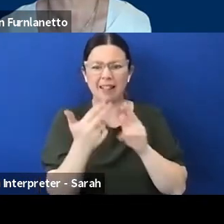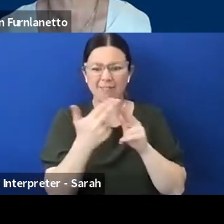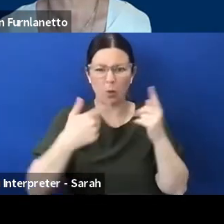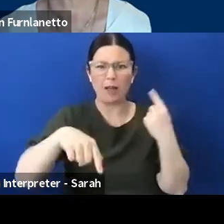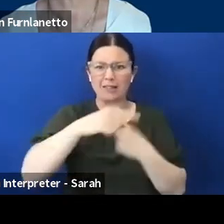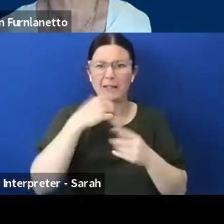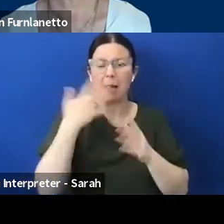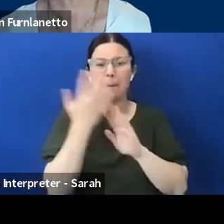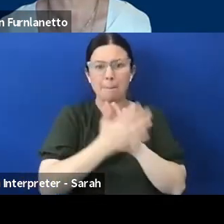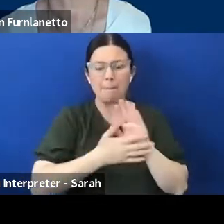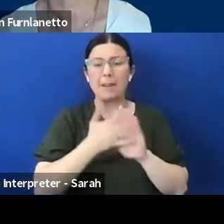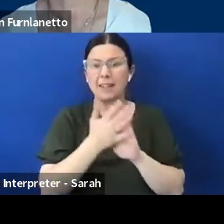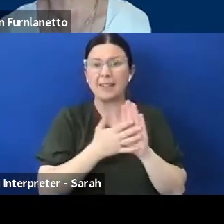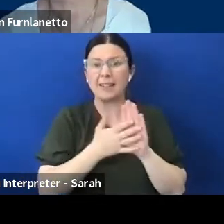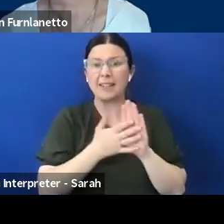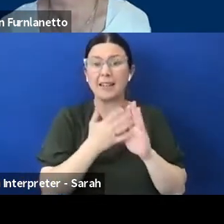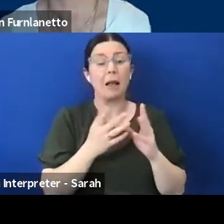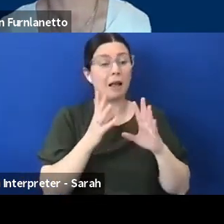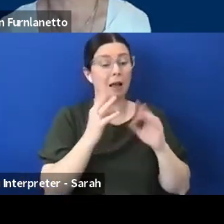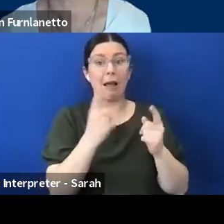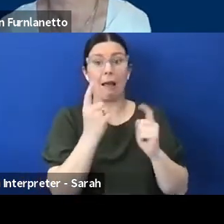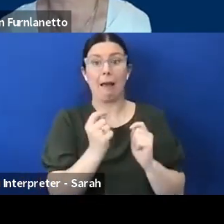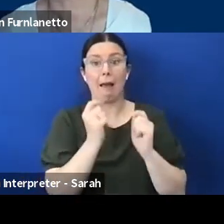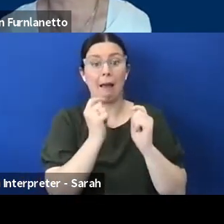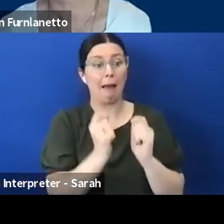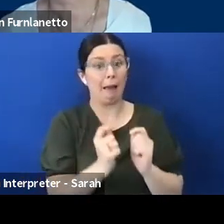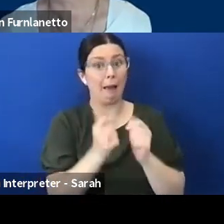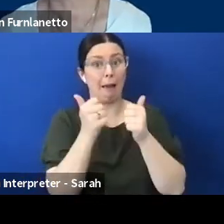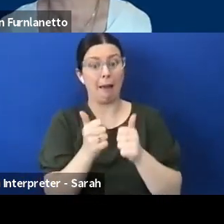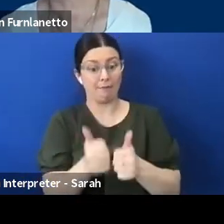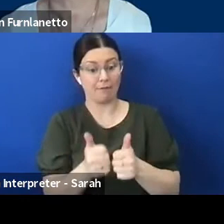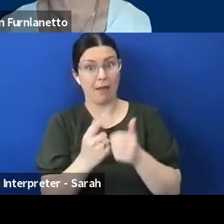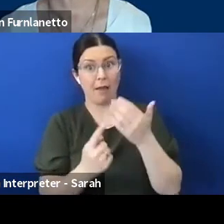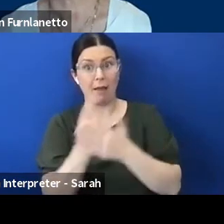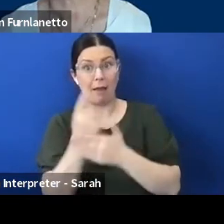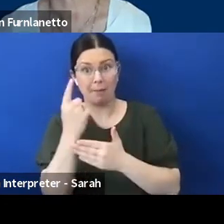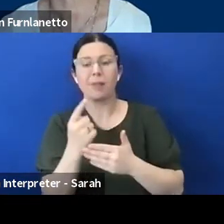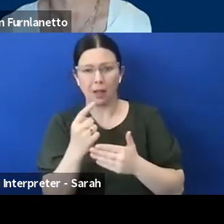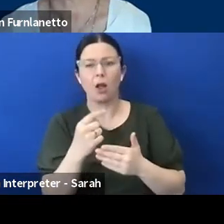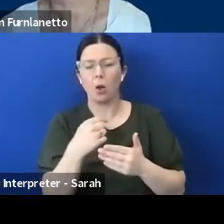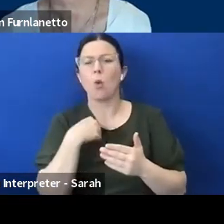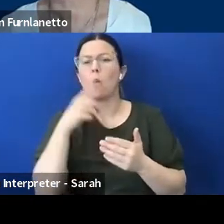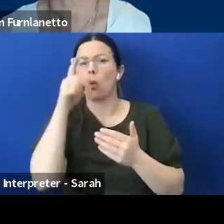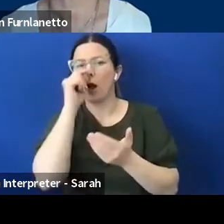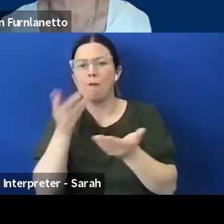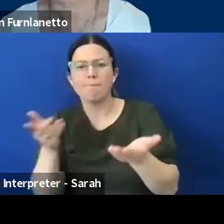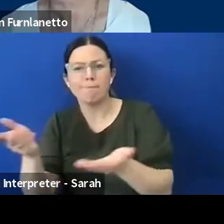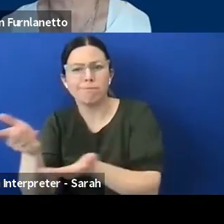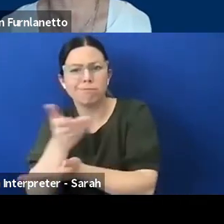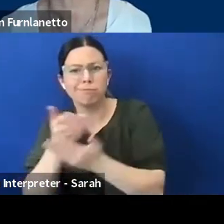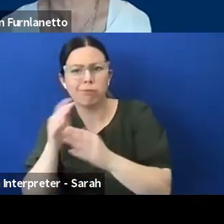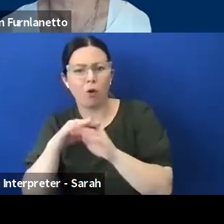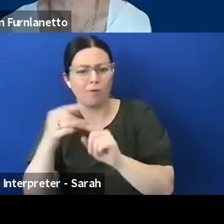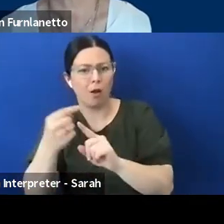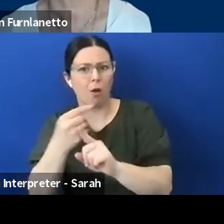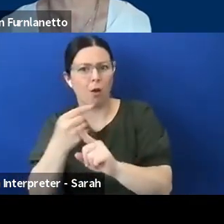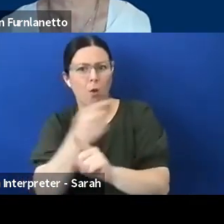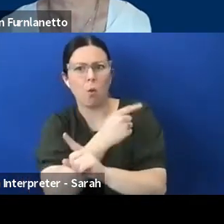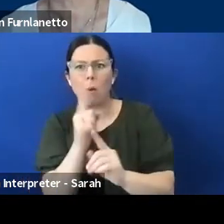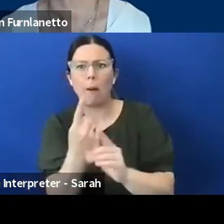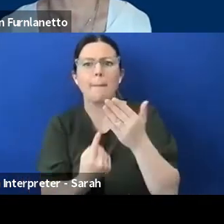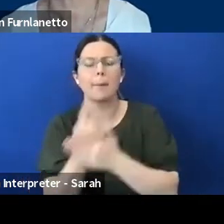after an event with people to debrief that process, to walk through the reasons why